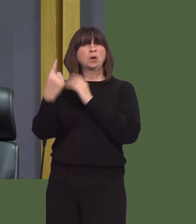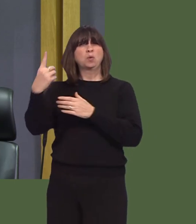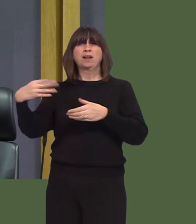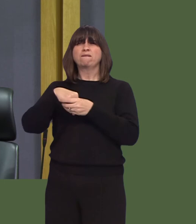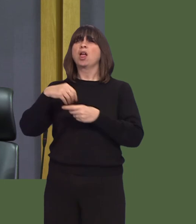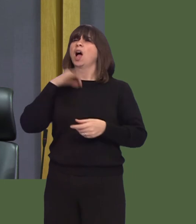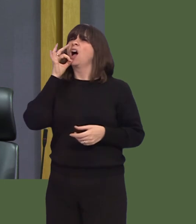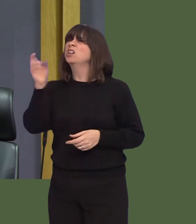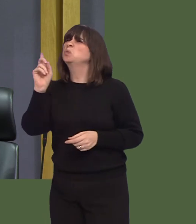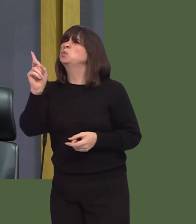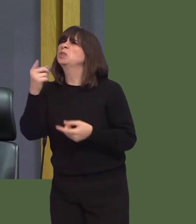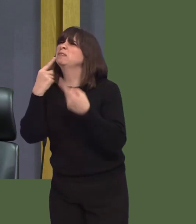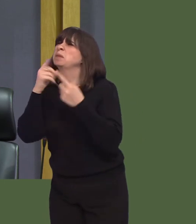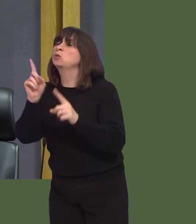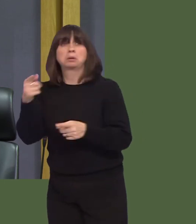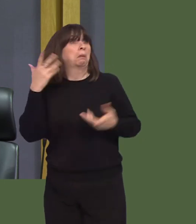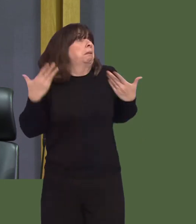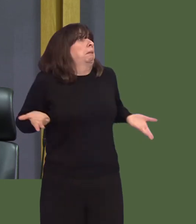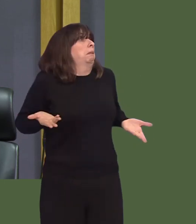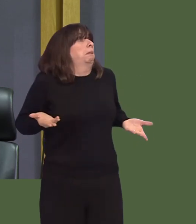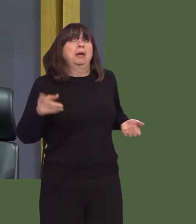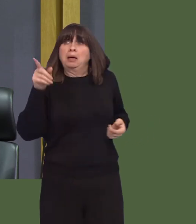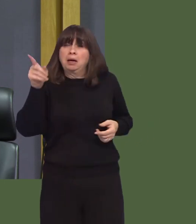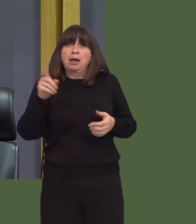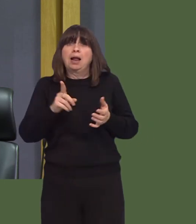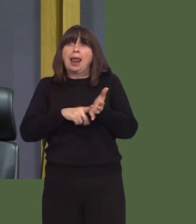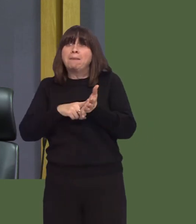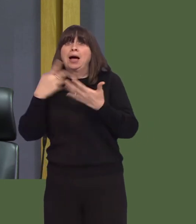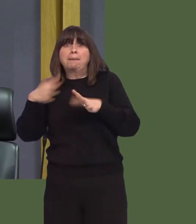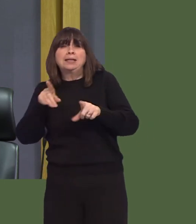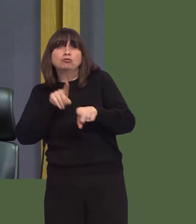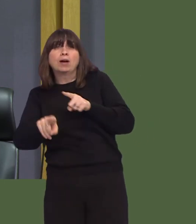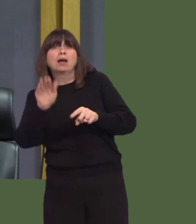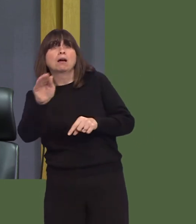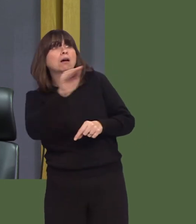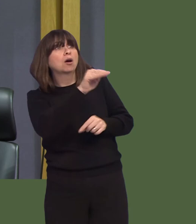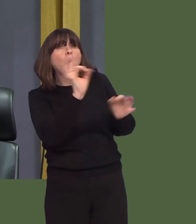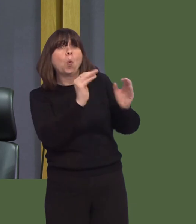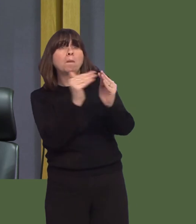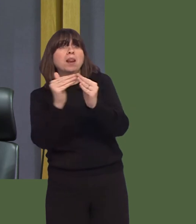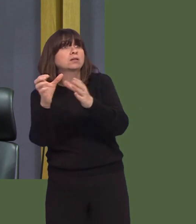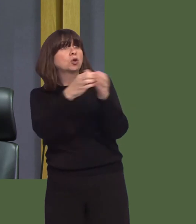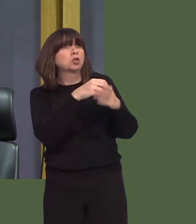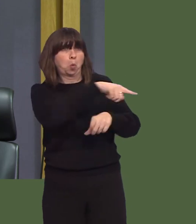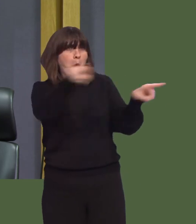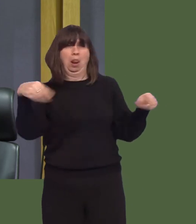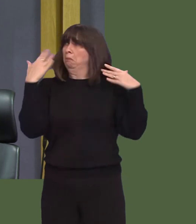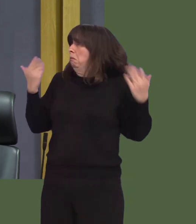and they couldn't give me any more detail. I also made the effort to contact other organisations in the homelessness sector who also had no